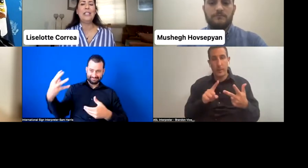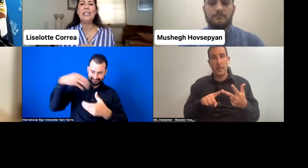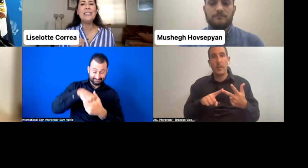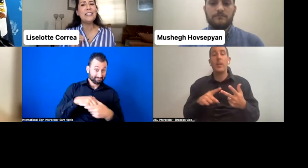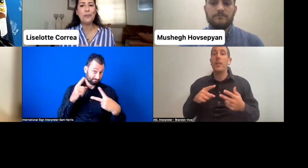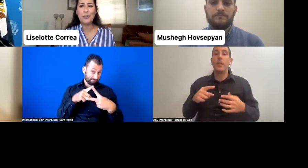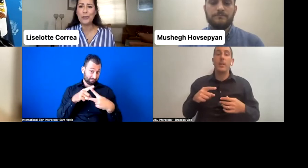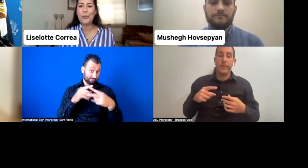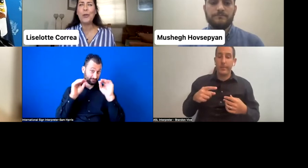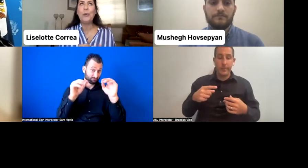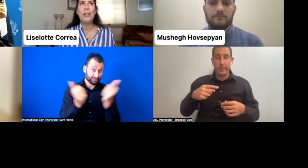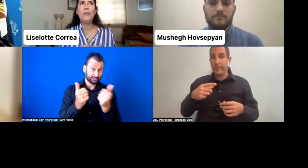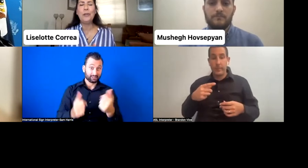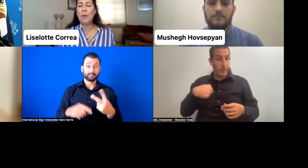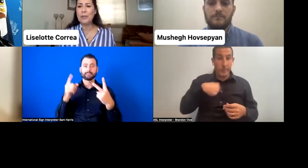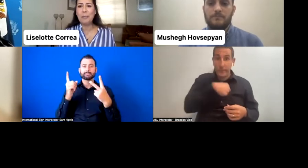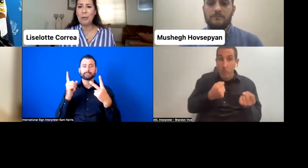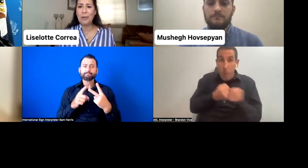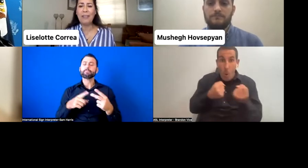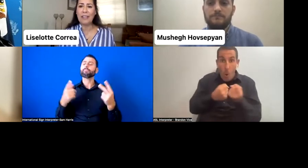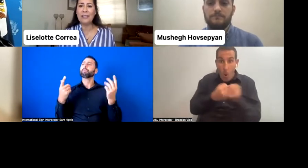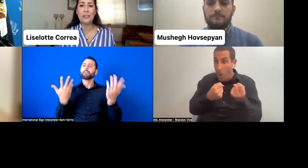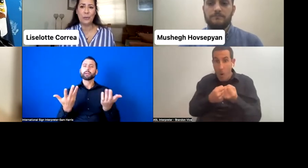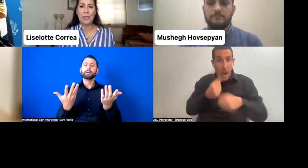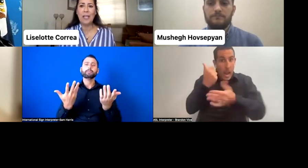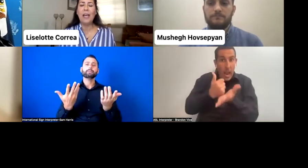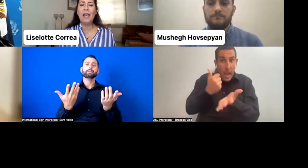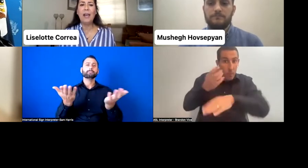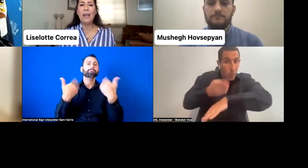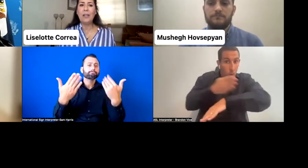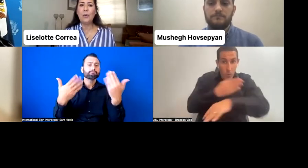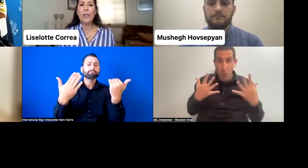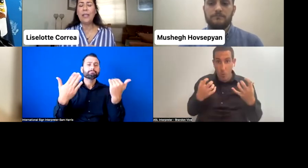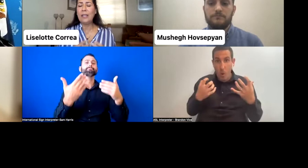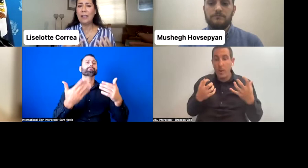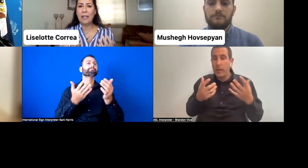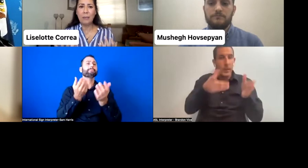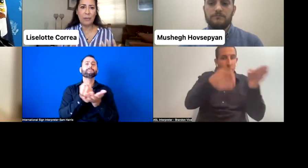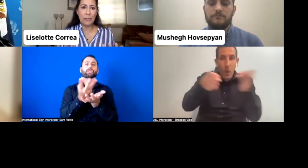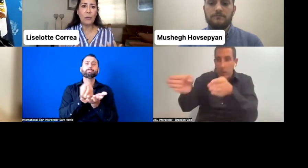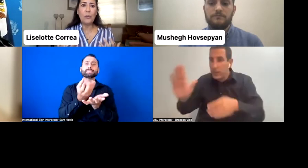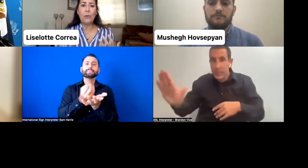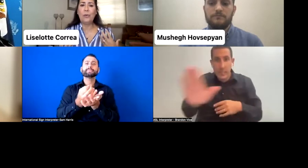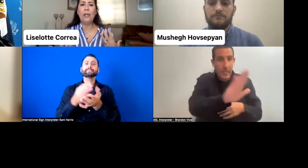This is, for sure, one of the most important things to do. We-- the person--